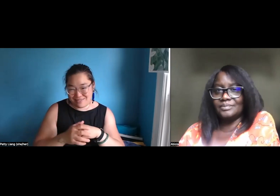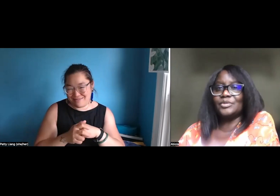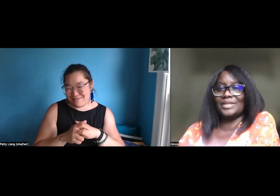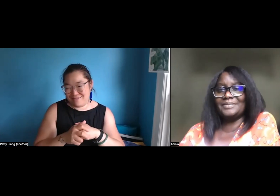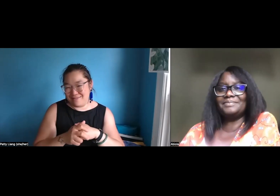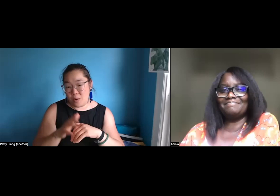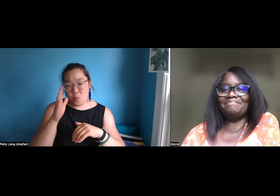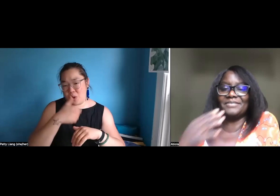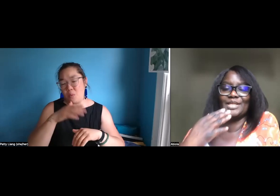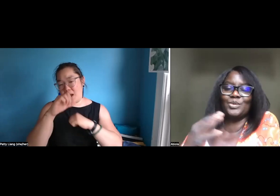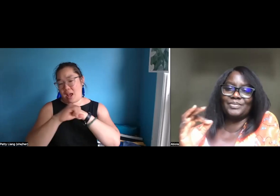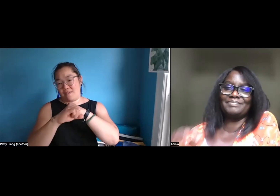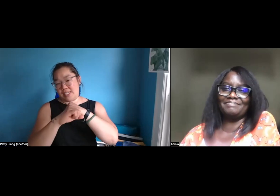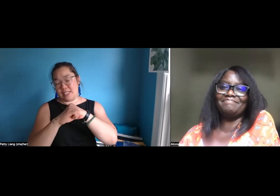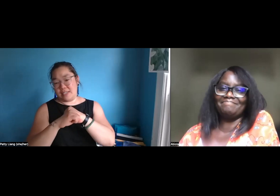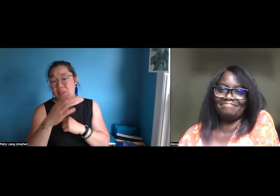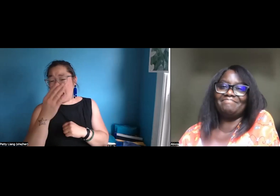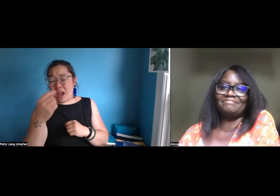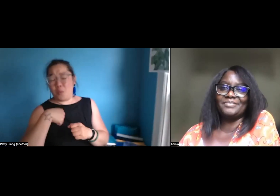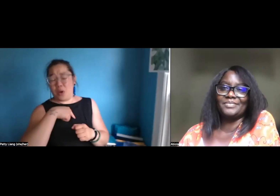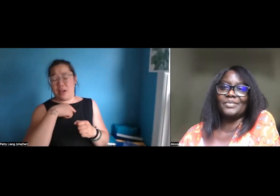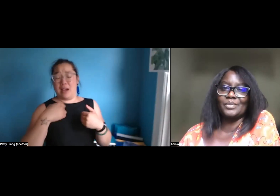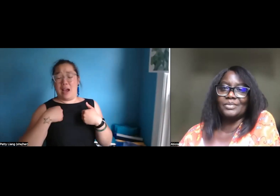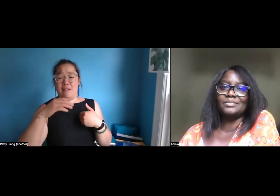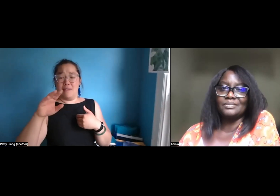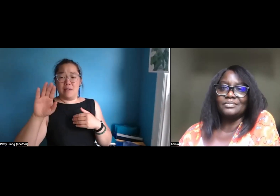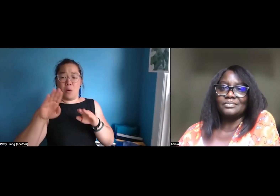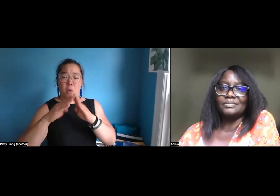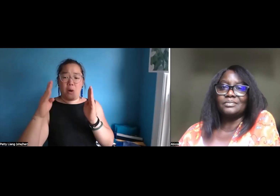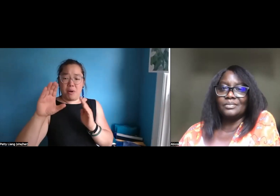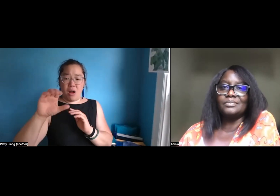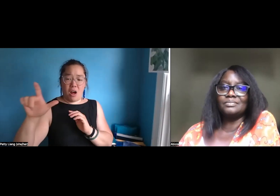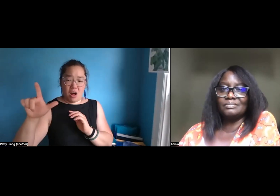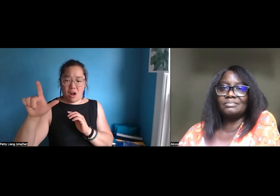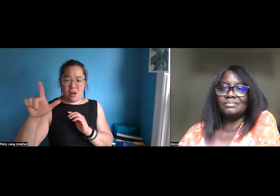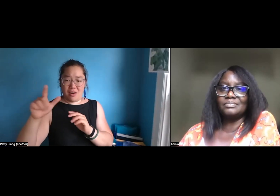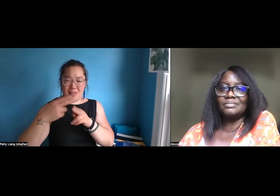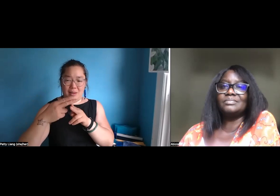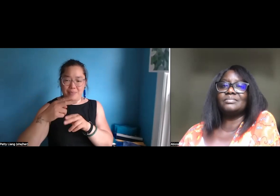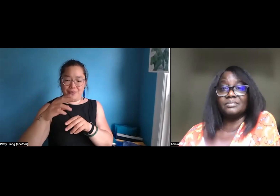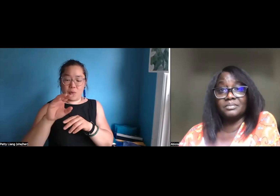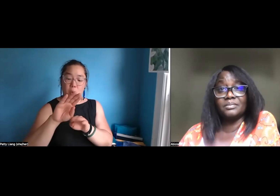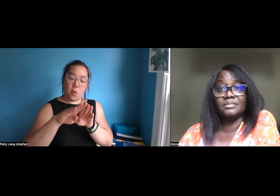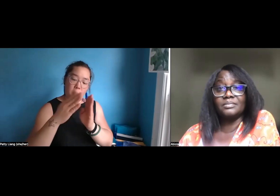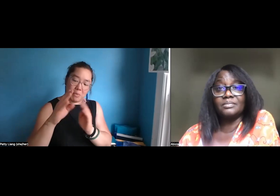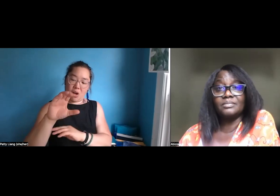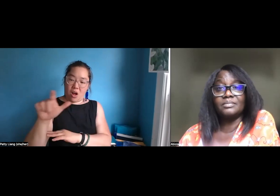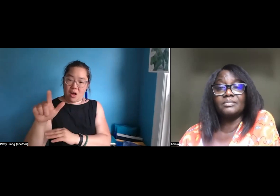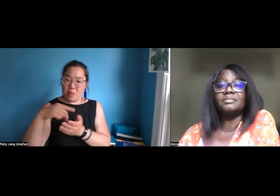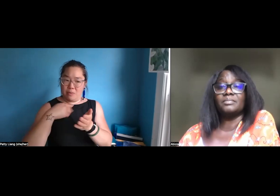So bear that in mind for the future. Absolutely, and we'll advertise that when we do, and we also have open calls.